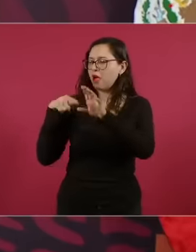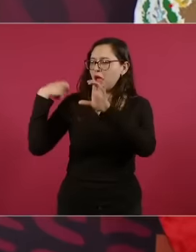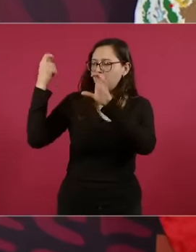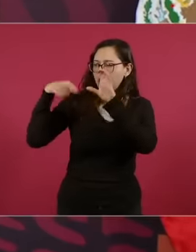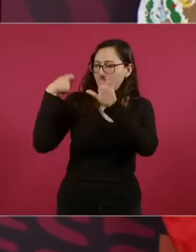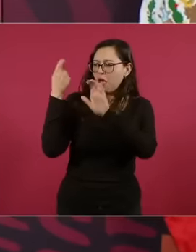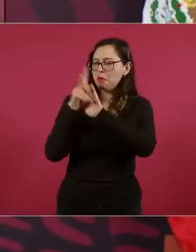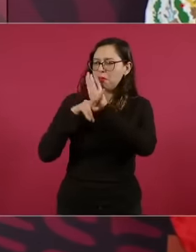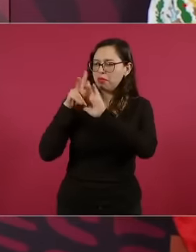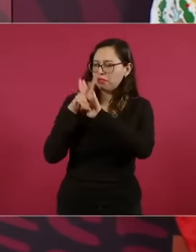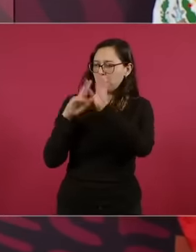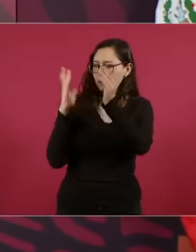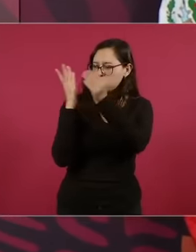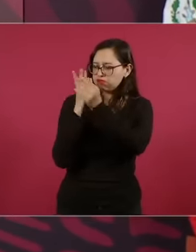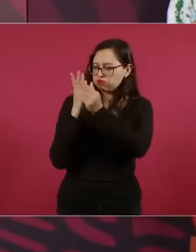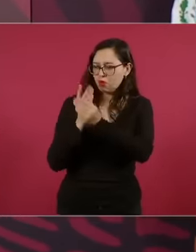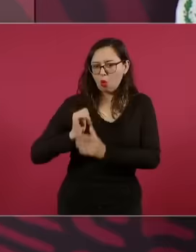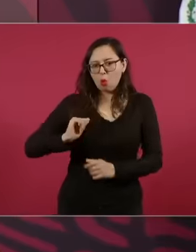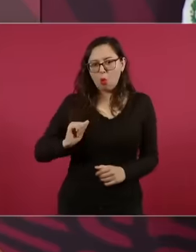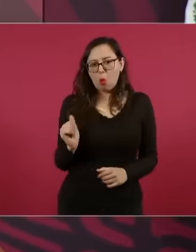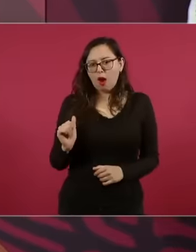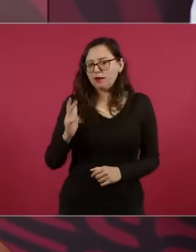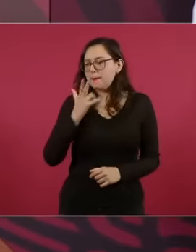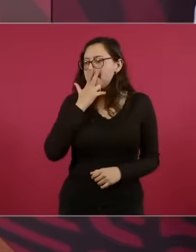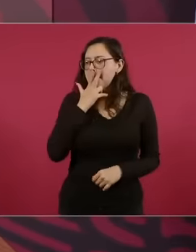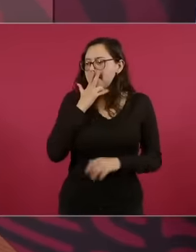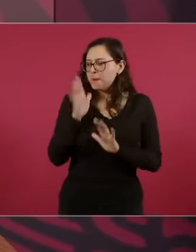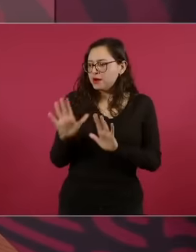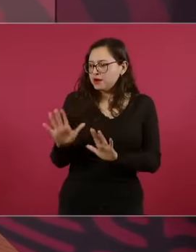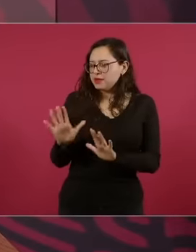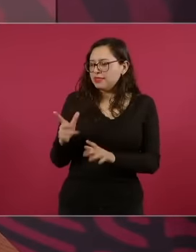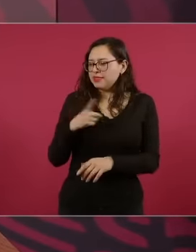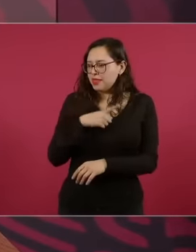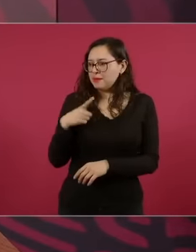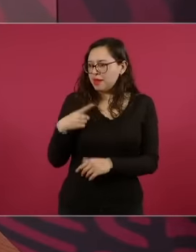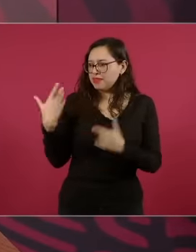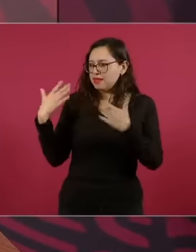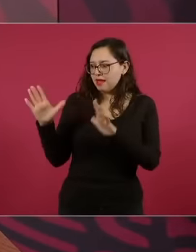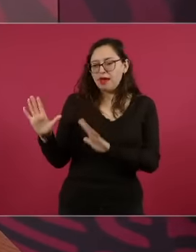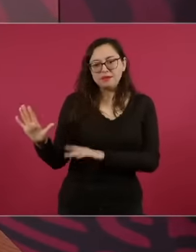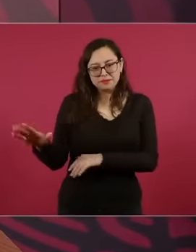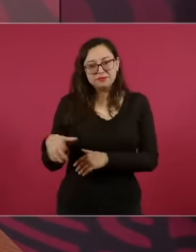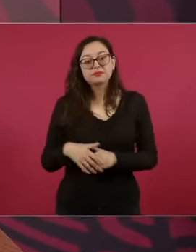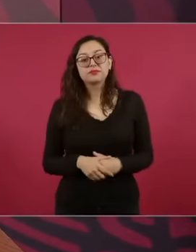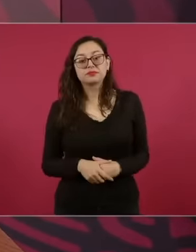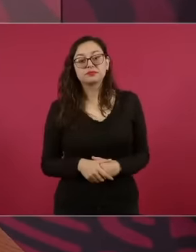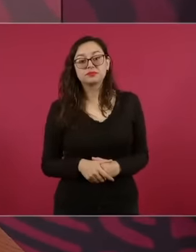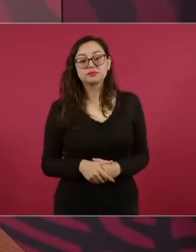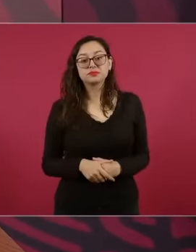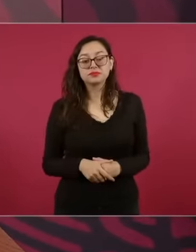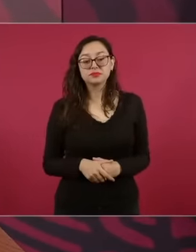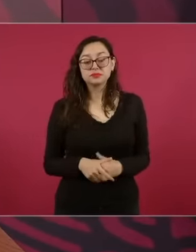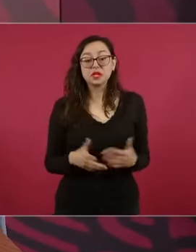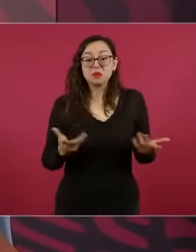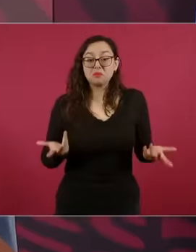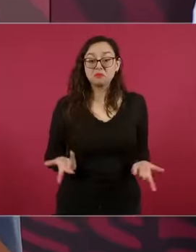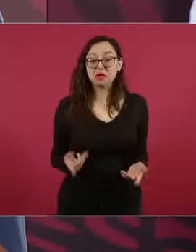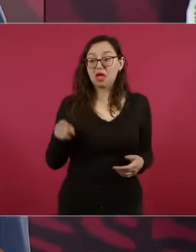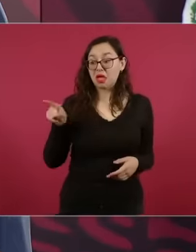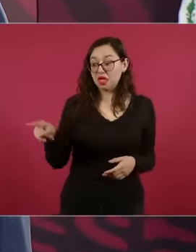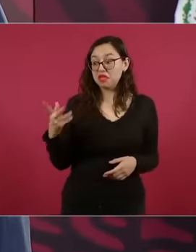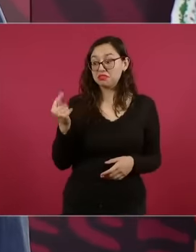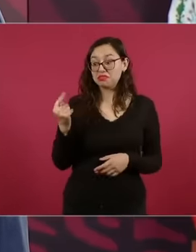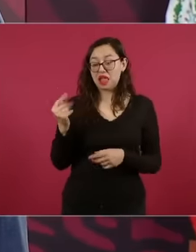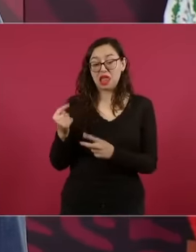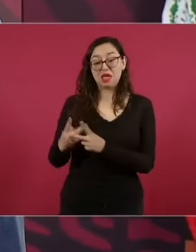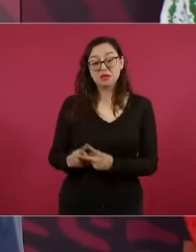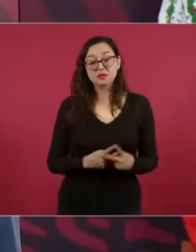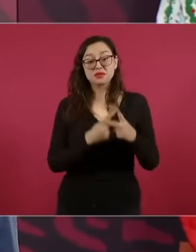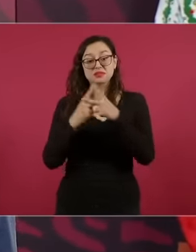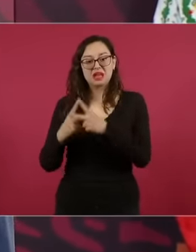they are kept for about two weeks and 15 days on Televisa, passing the